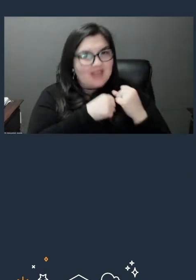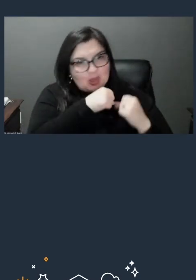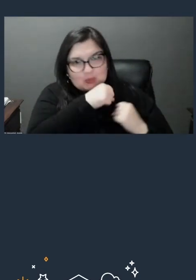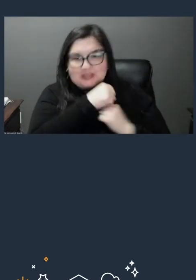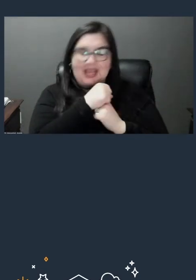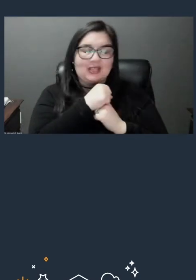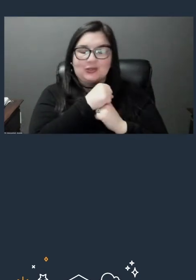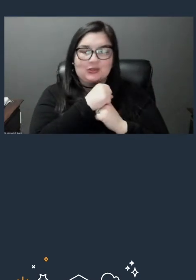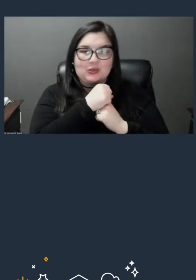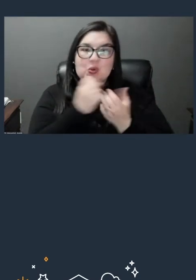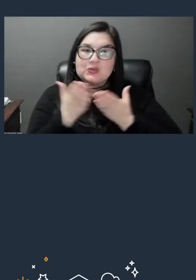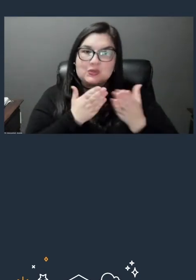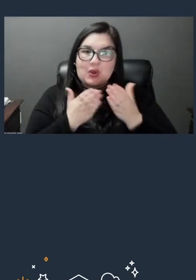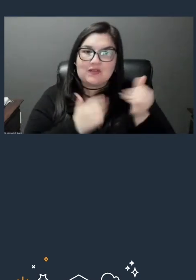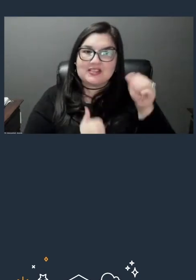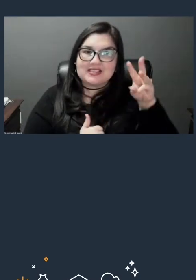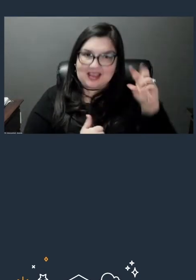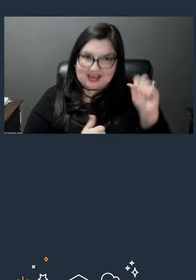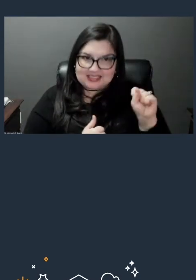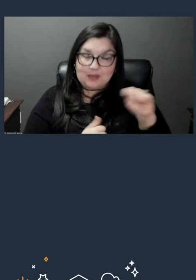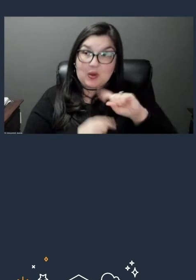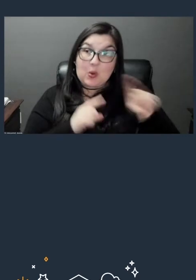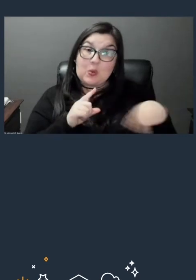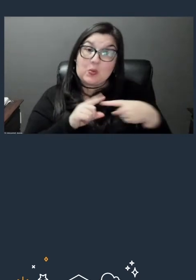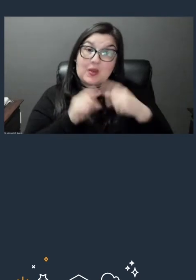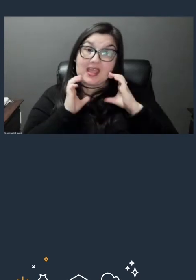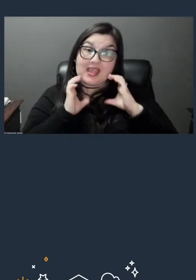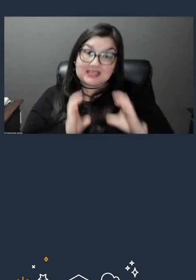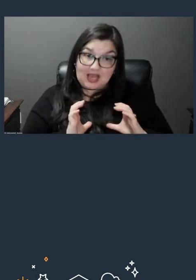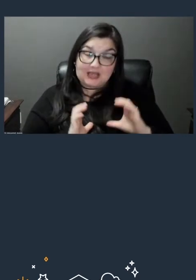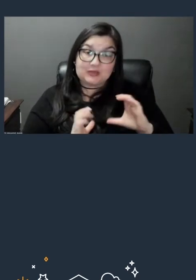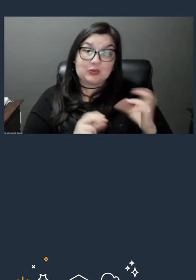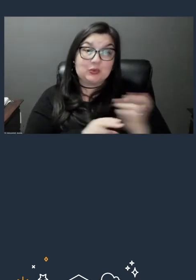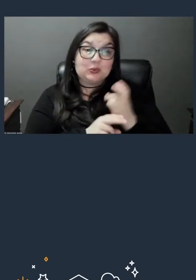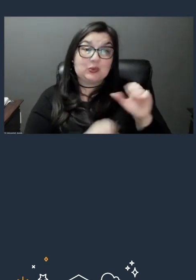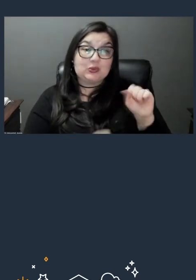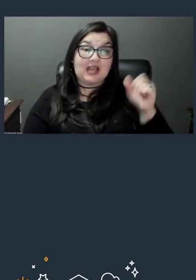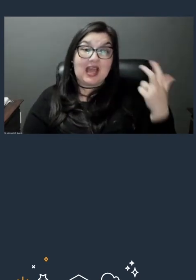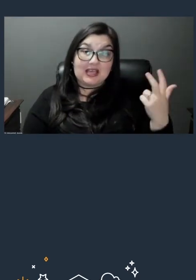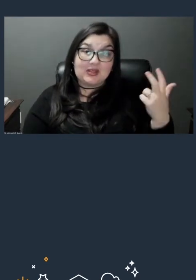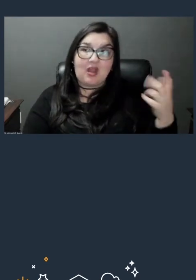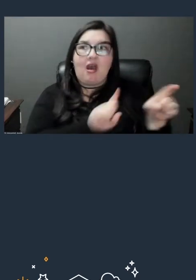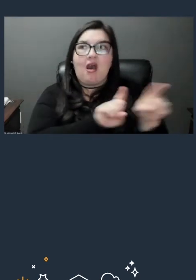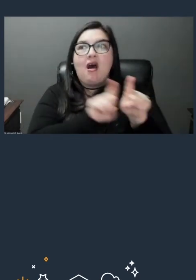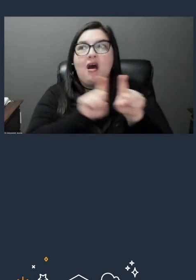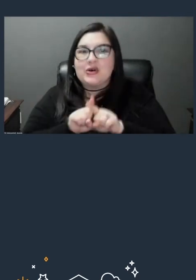often when our customers use S3, they're also doing other things in the cloud.